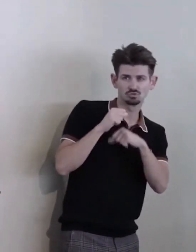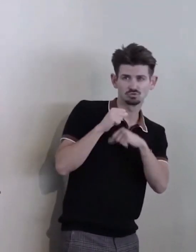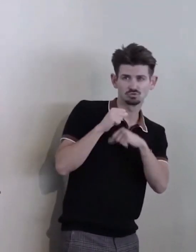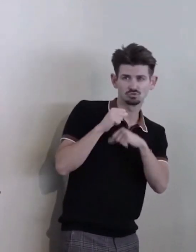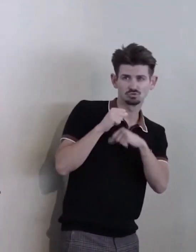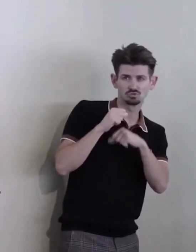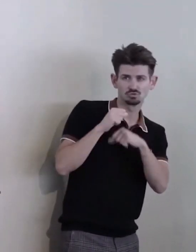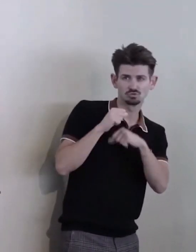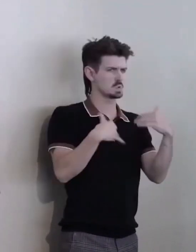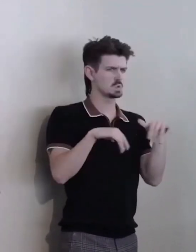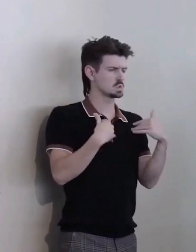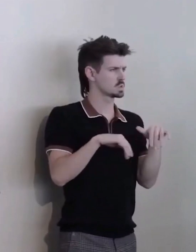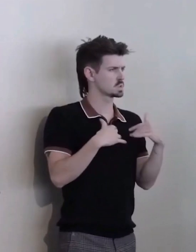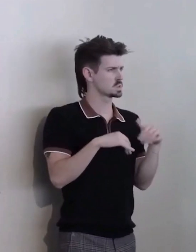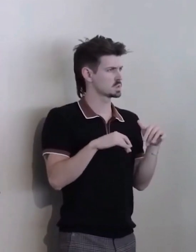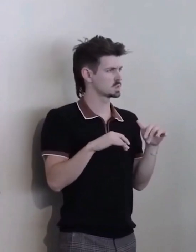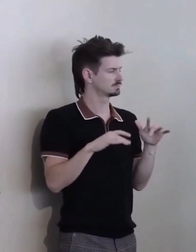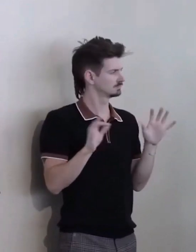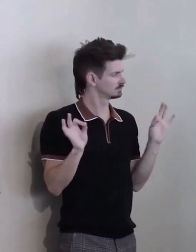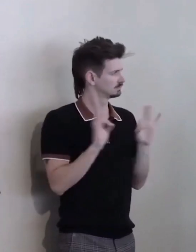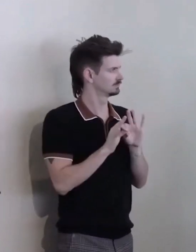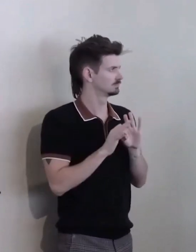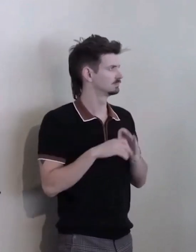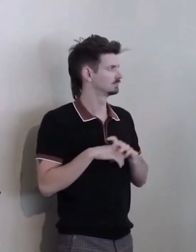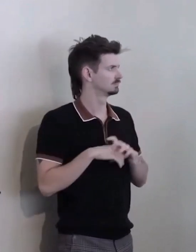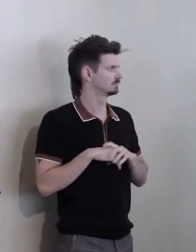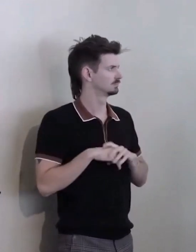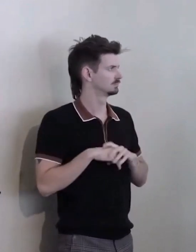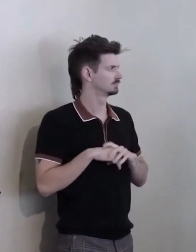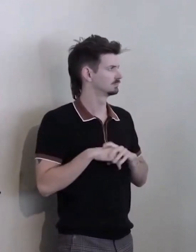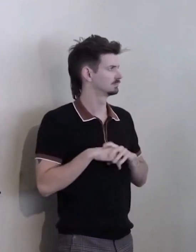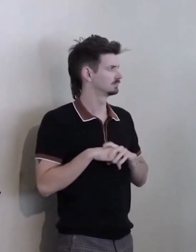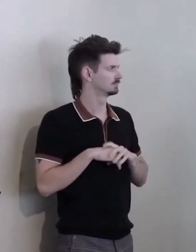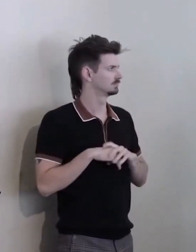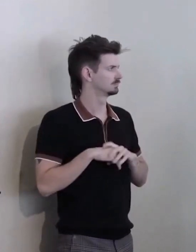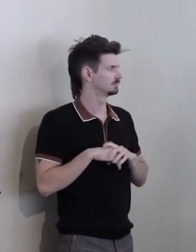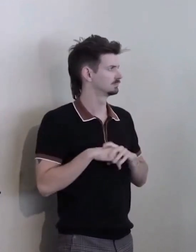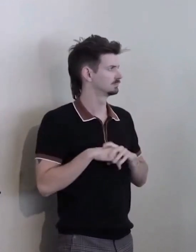The perspectives and that the grace and perseverance